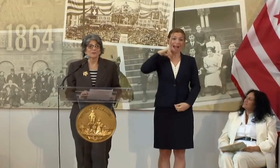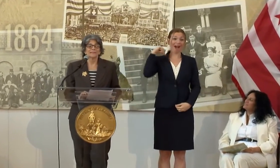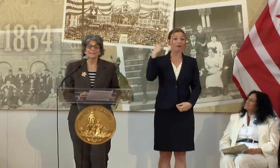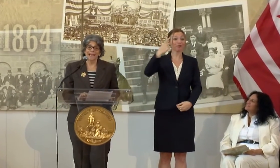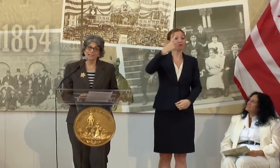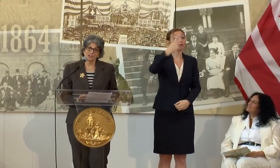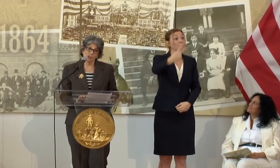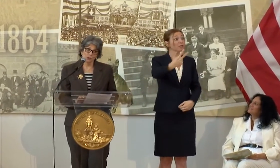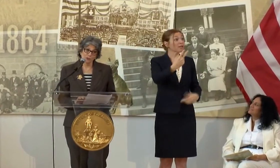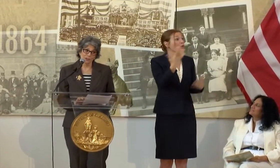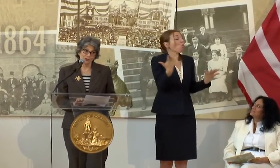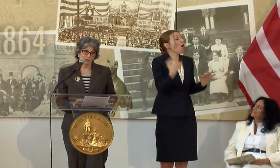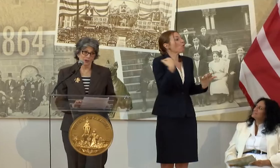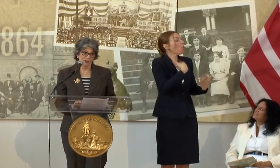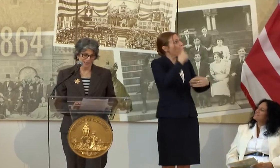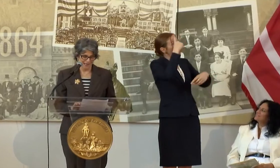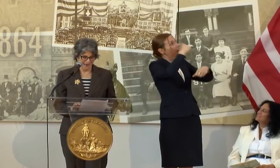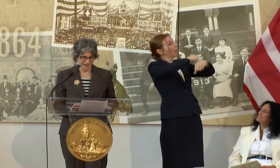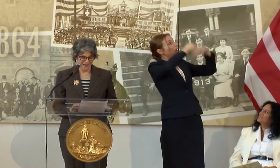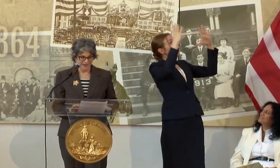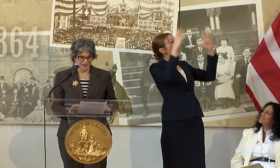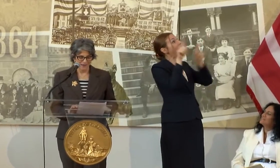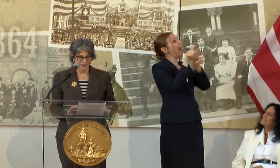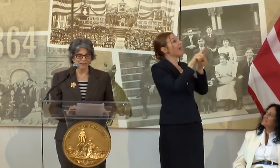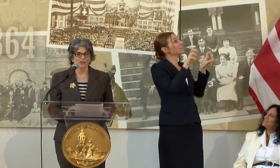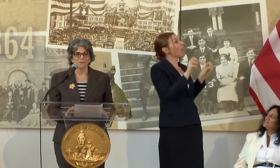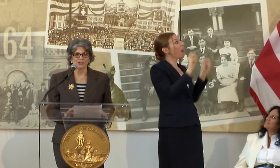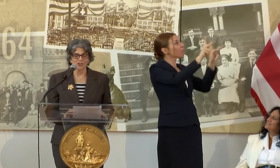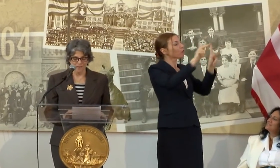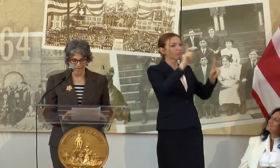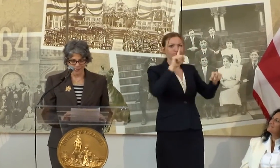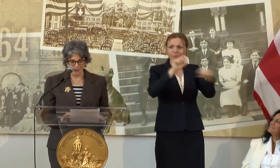IT WAS EXACTLY TWO YEARS AGO TODAY THAT JBG BEGAN ITS